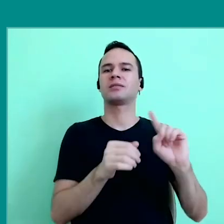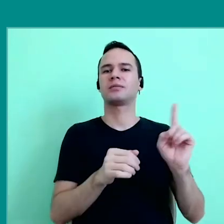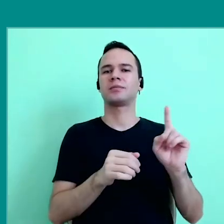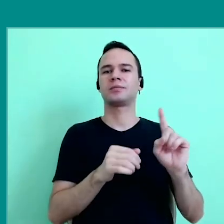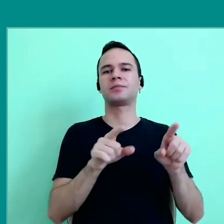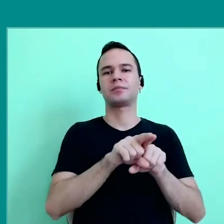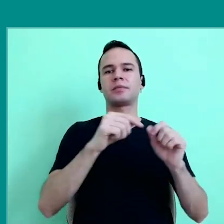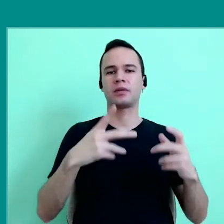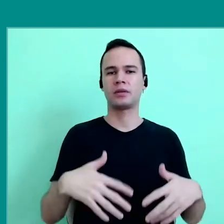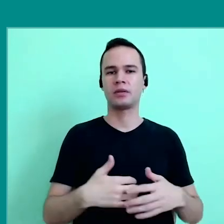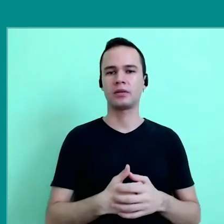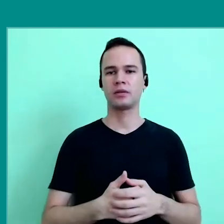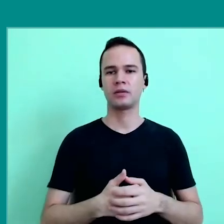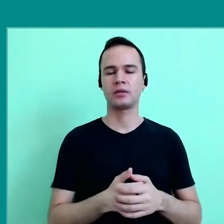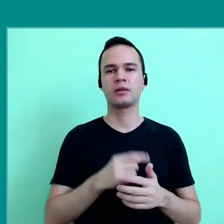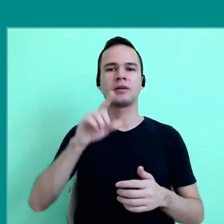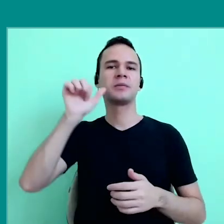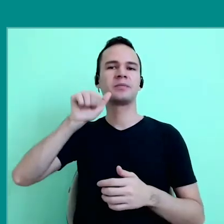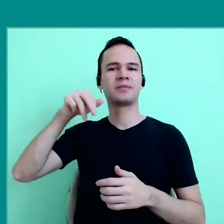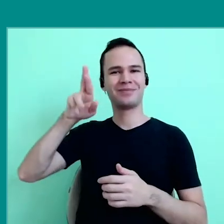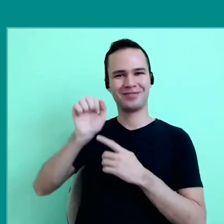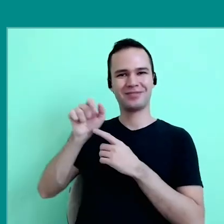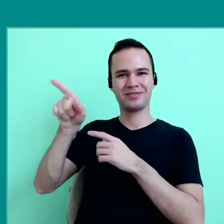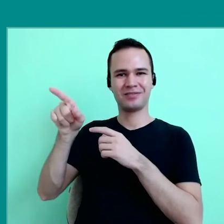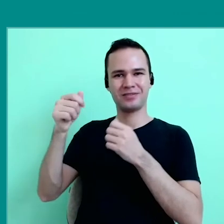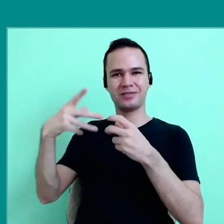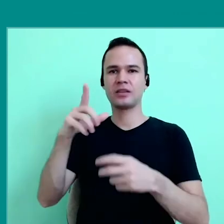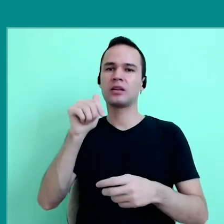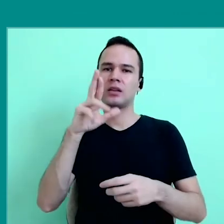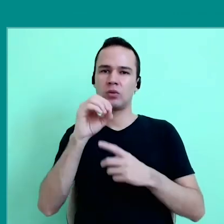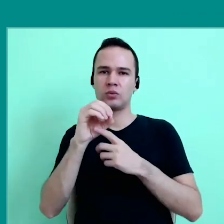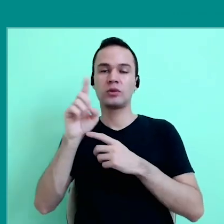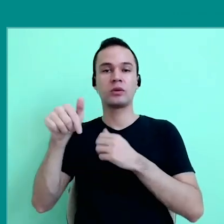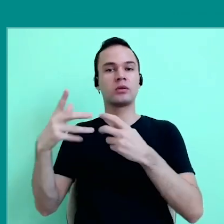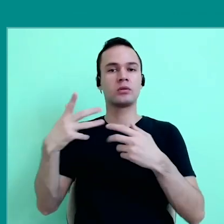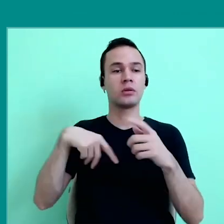and that's what María Augusta was speaking, and Glaucio too. How can we solve this?